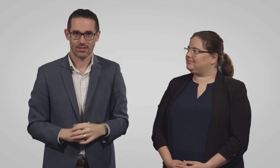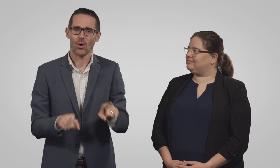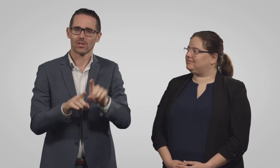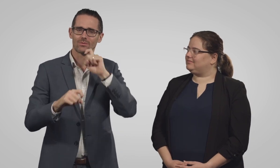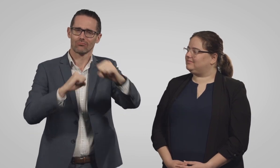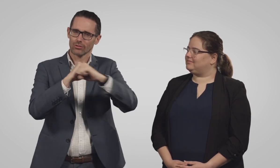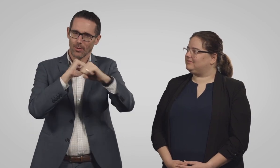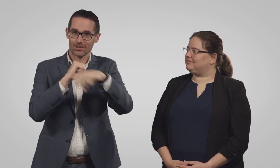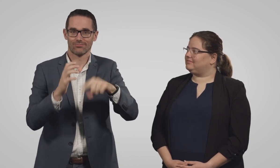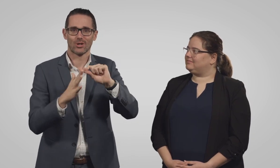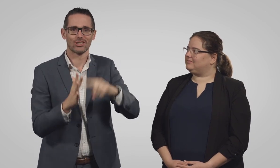We will also promote the project.